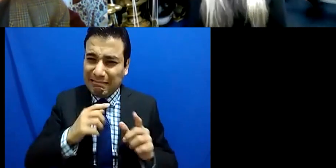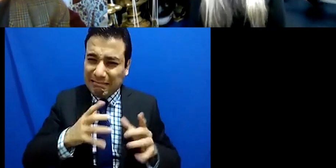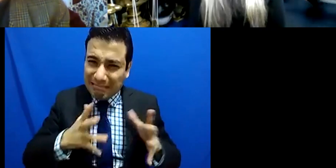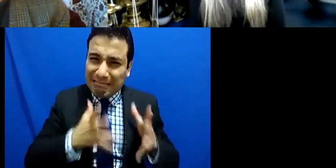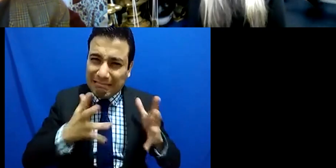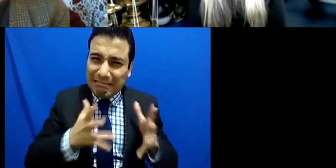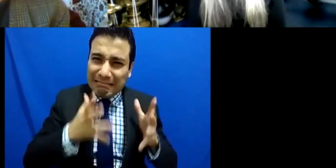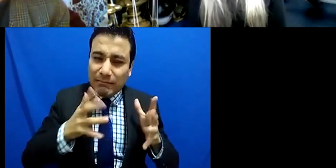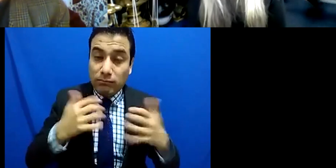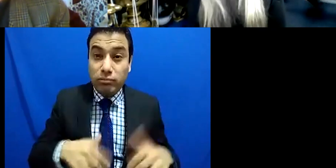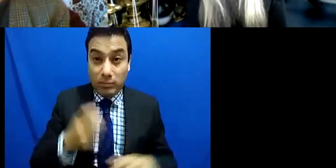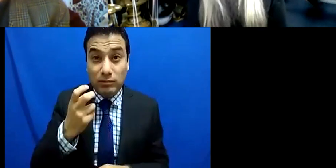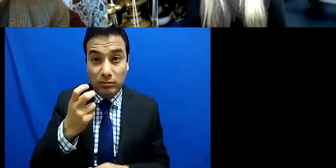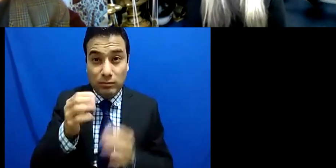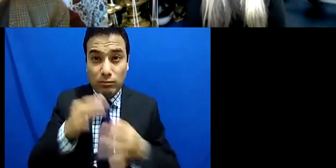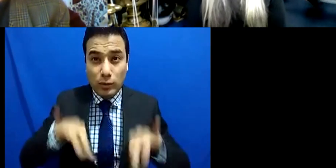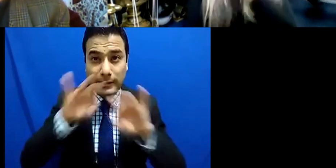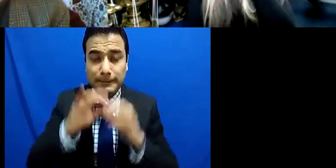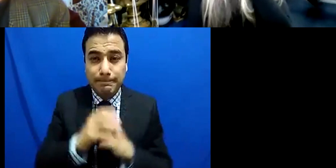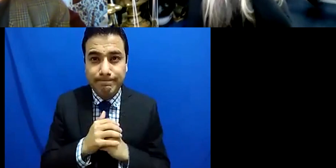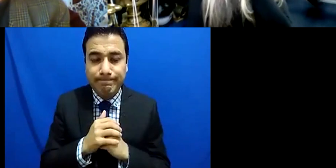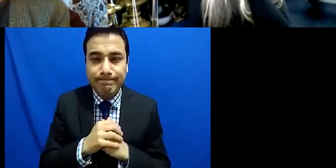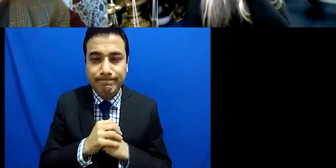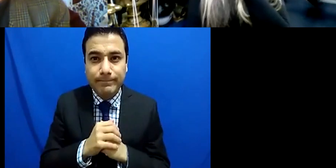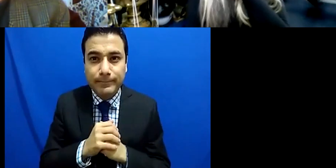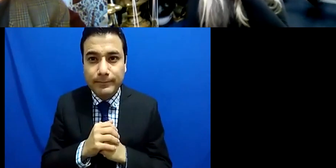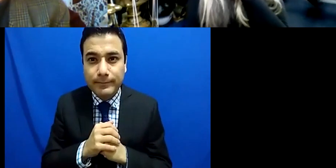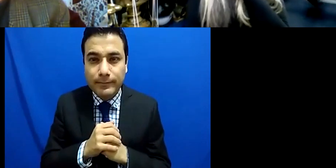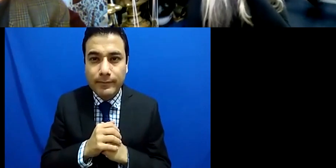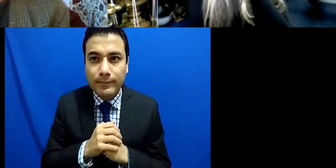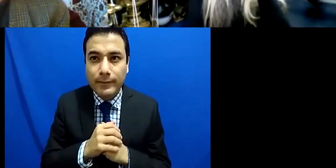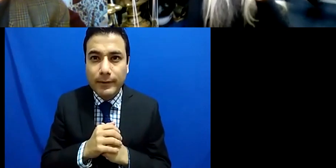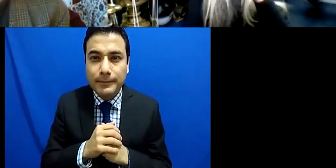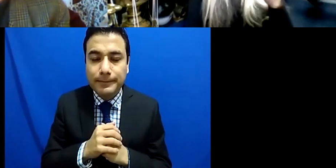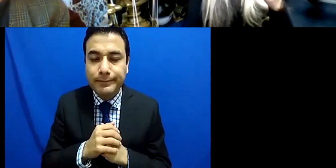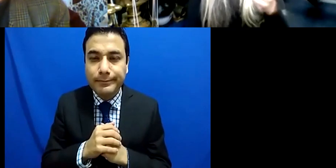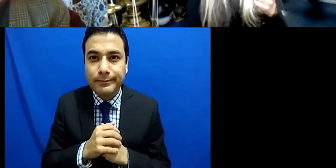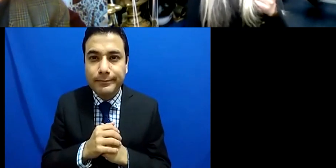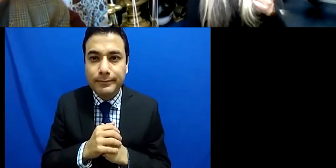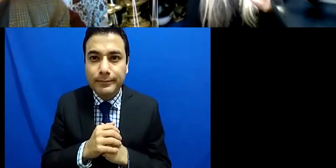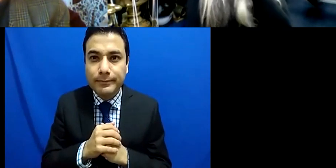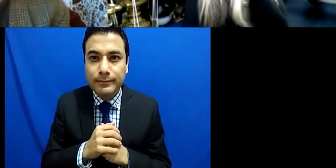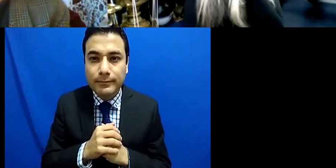so, they're not seeing a baby that isn't perfect that oh oh now you know oh I don't love